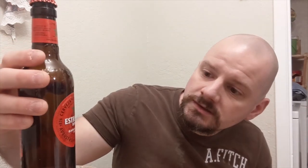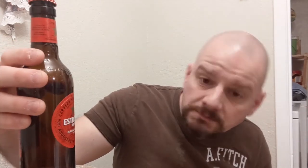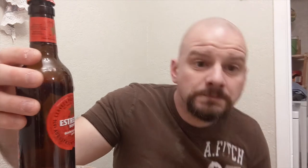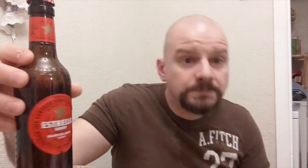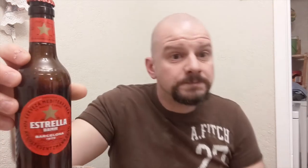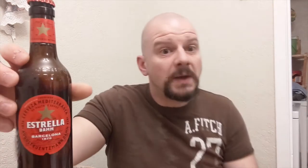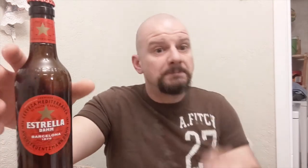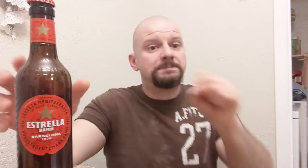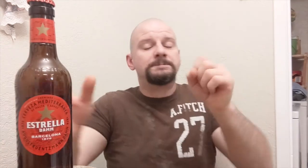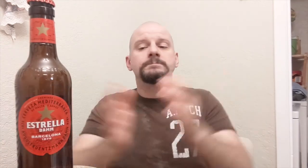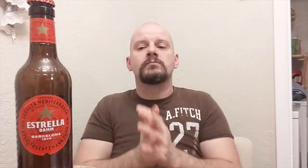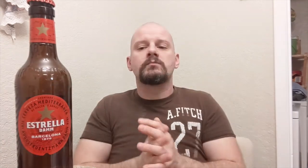Yep...